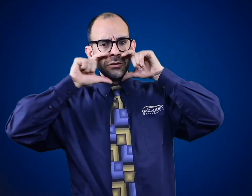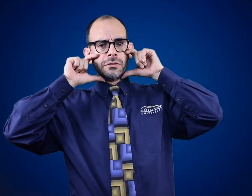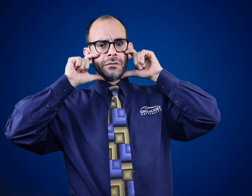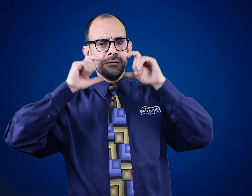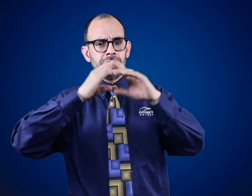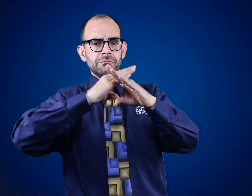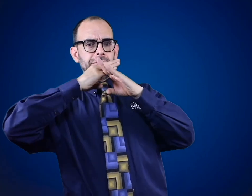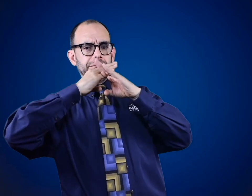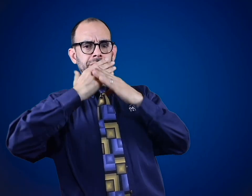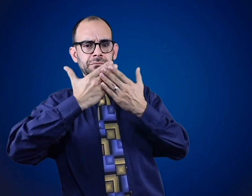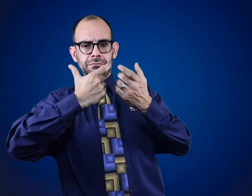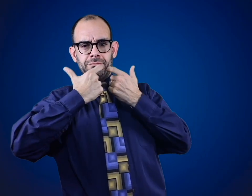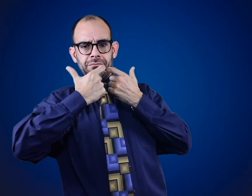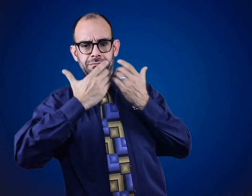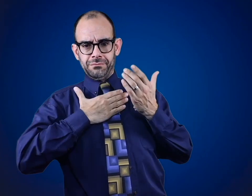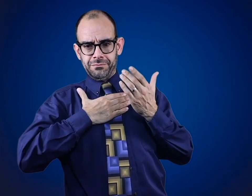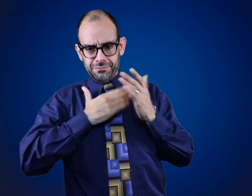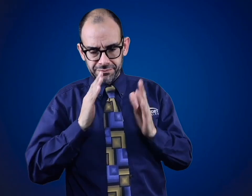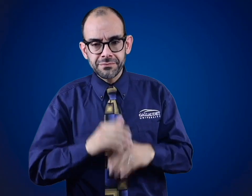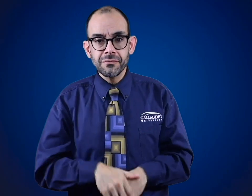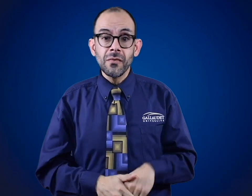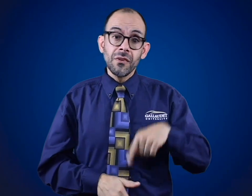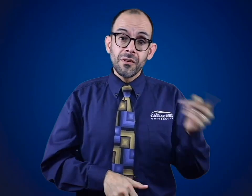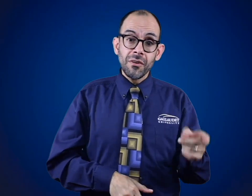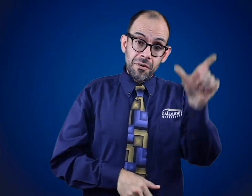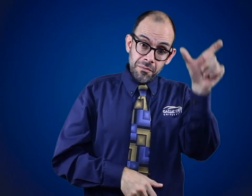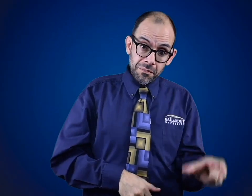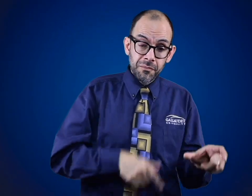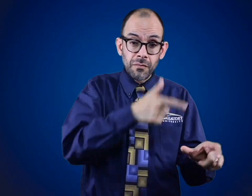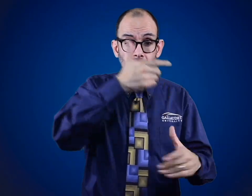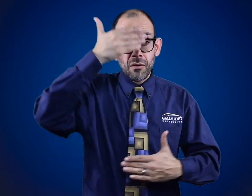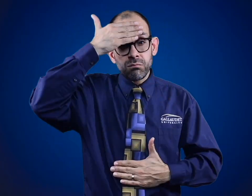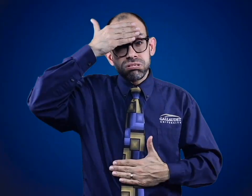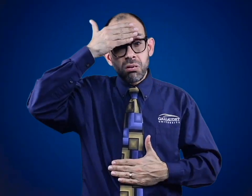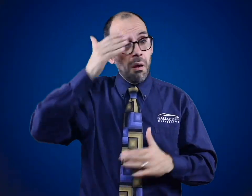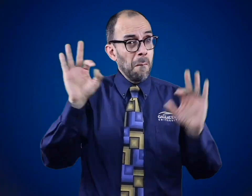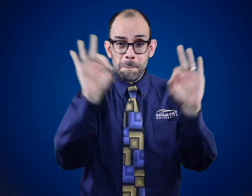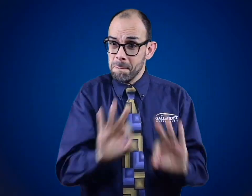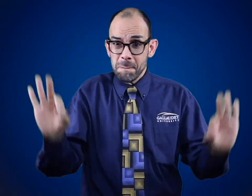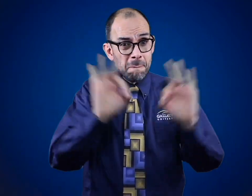from spreading the virus. However, if you are healthy